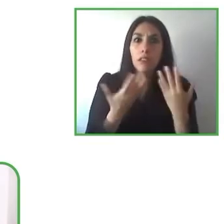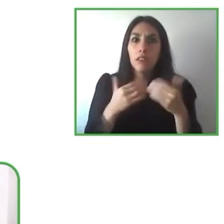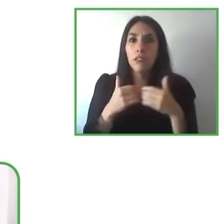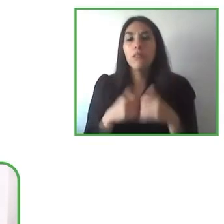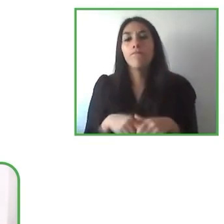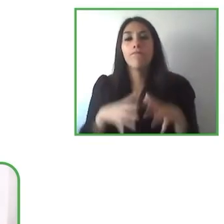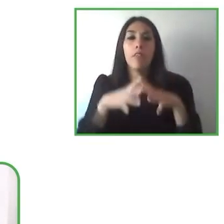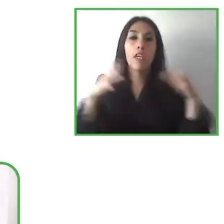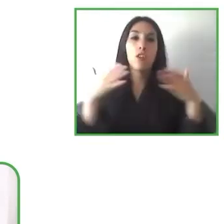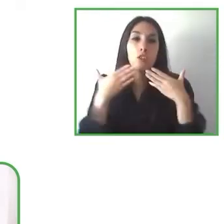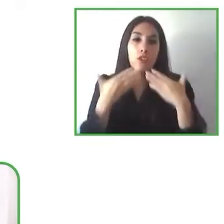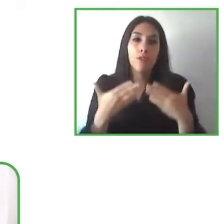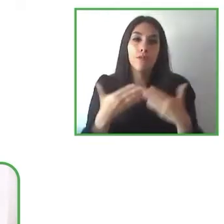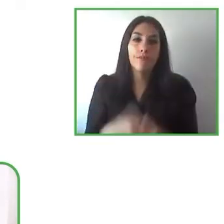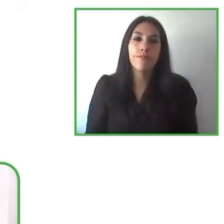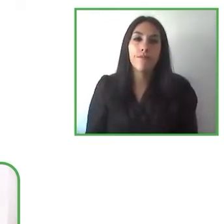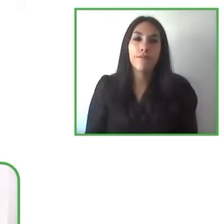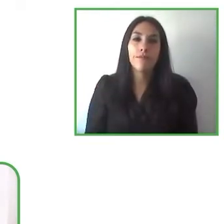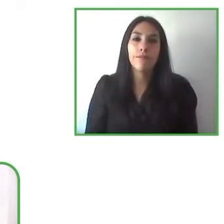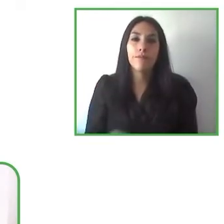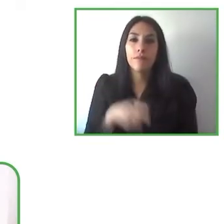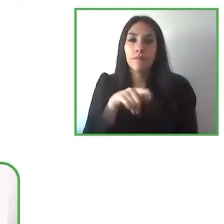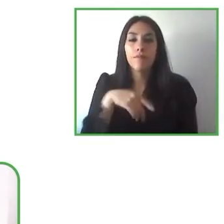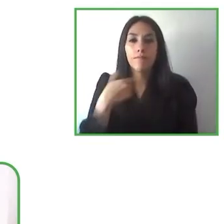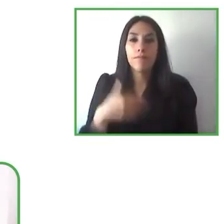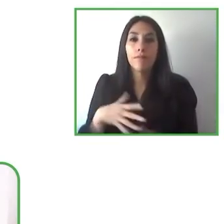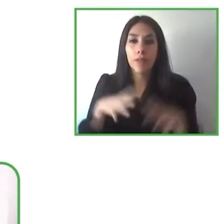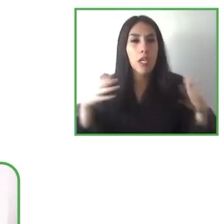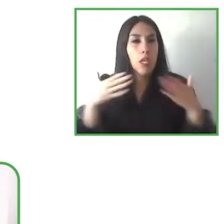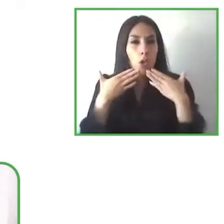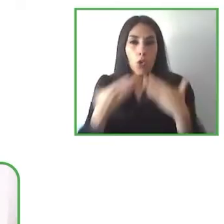They are very certain from my point of view. We are going to